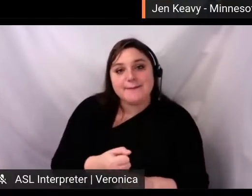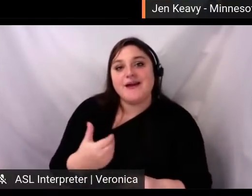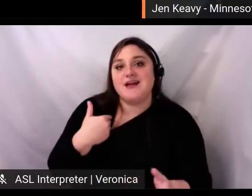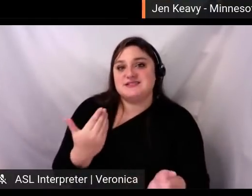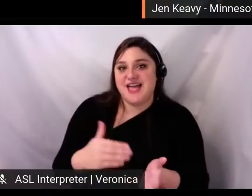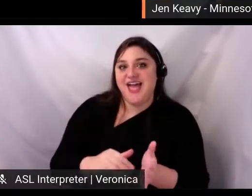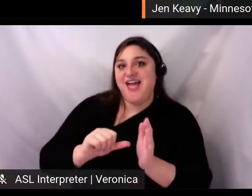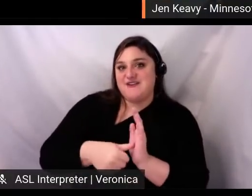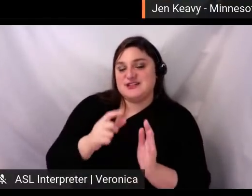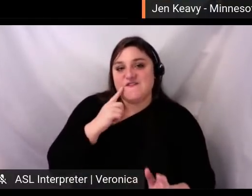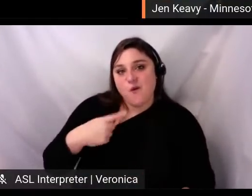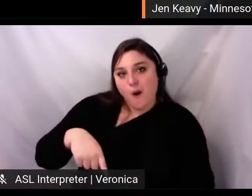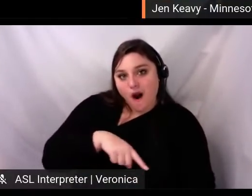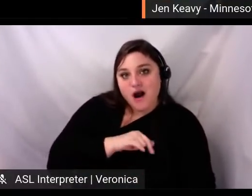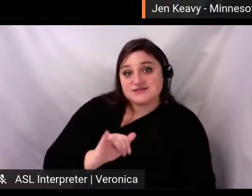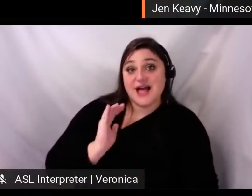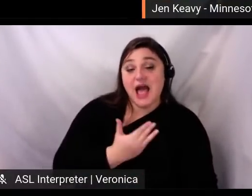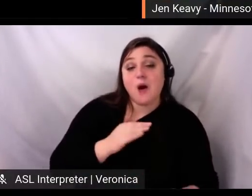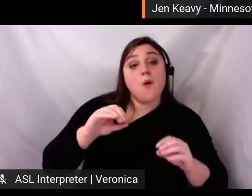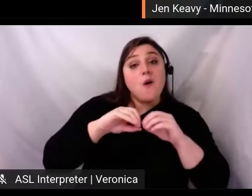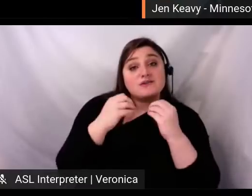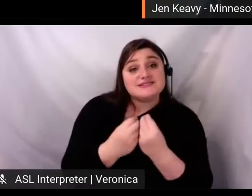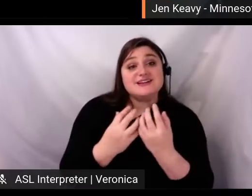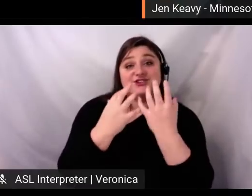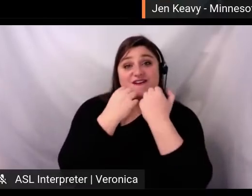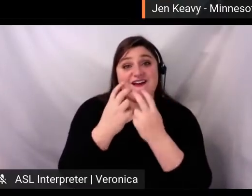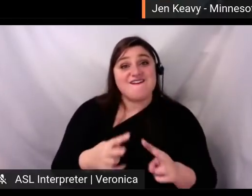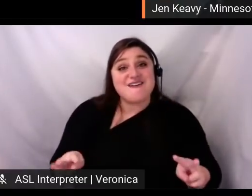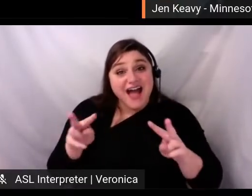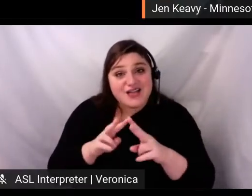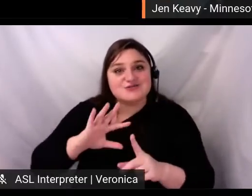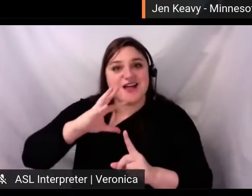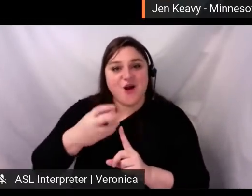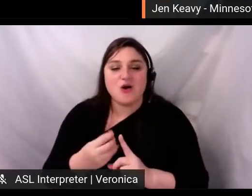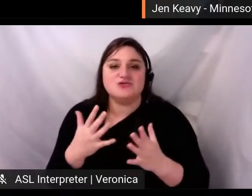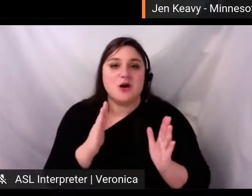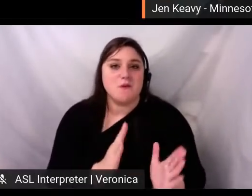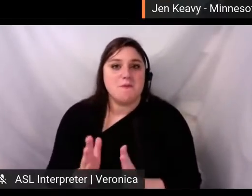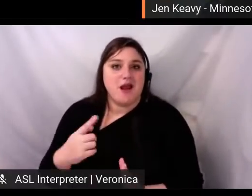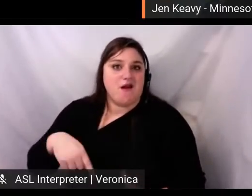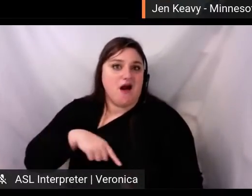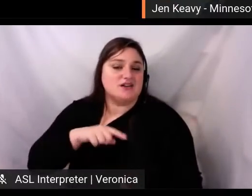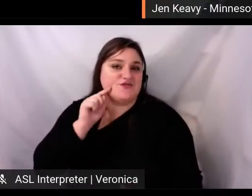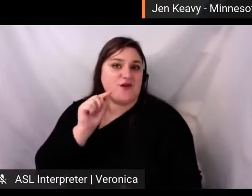values and culture have helped position us well for this moment and beyond.